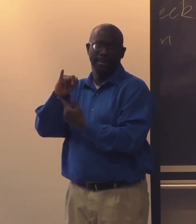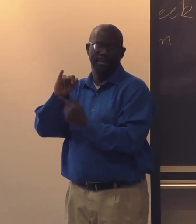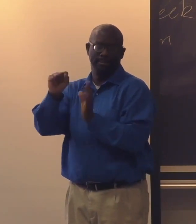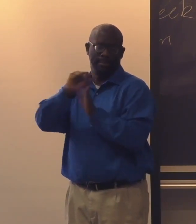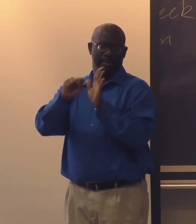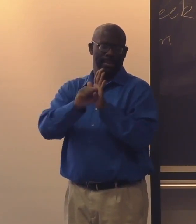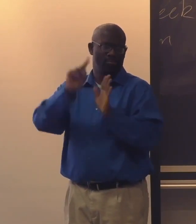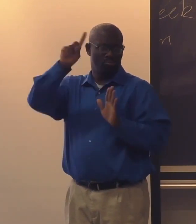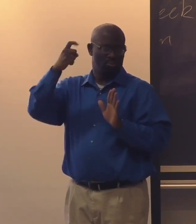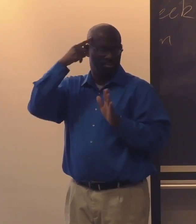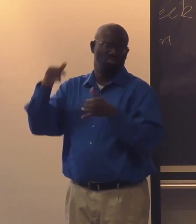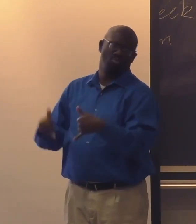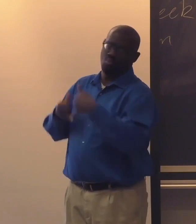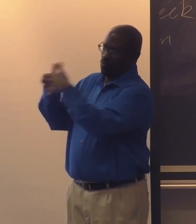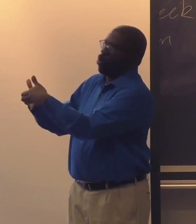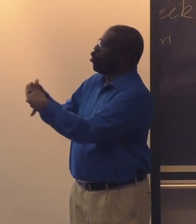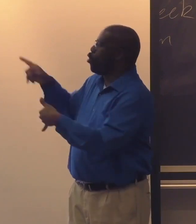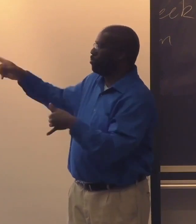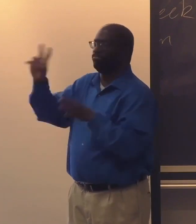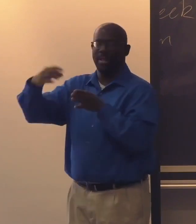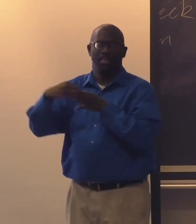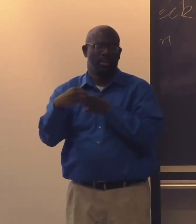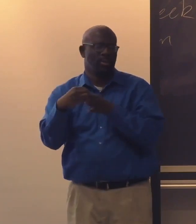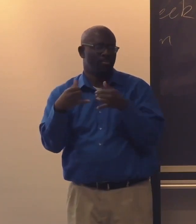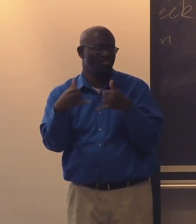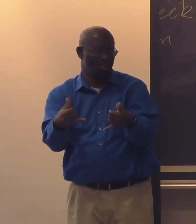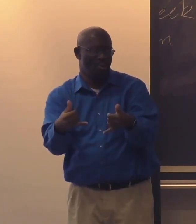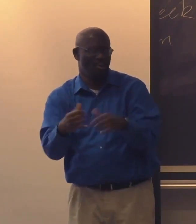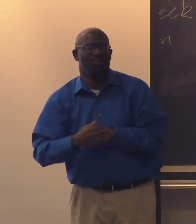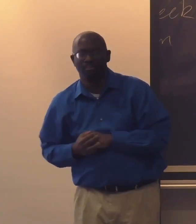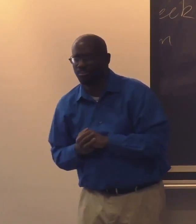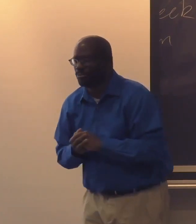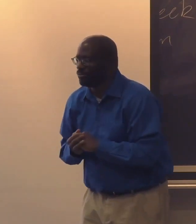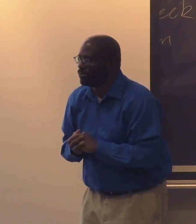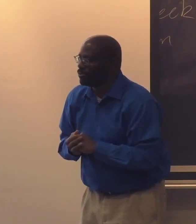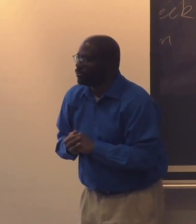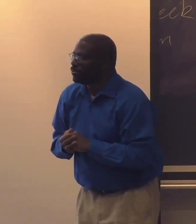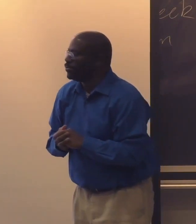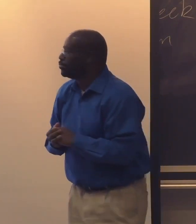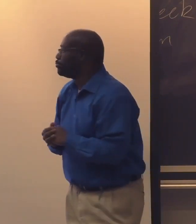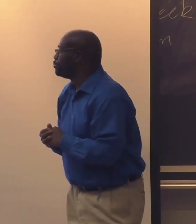And that was all from the work of Sharon White. She was given award from the government because of her work.